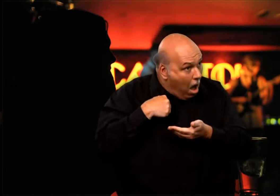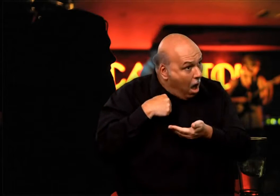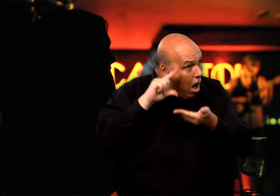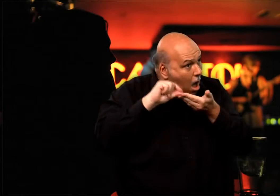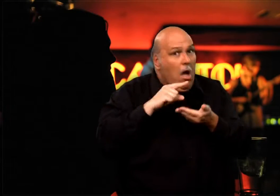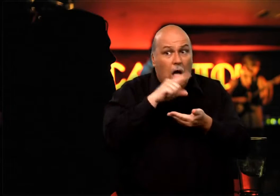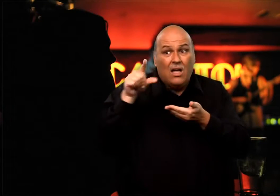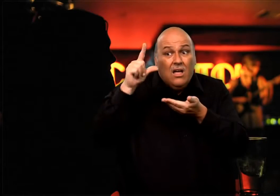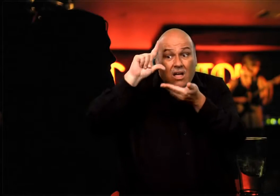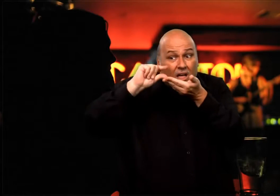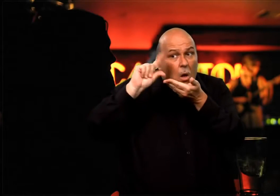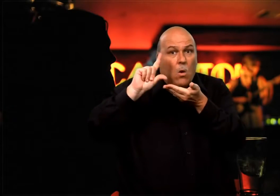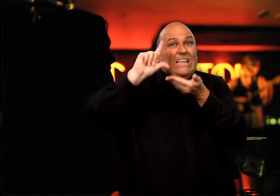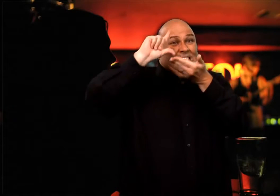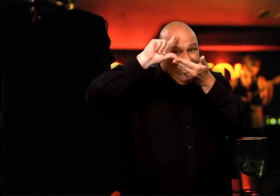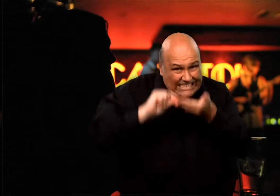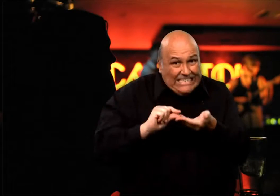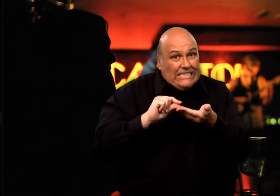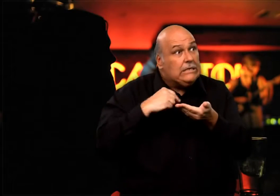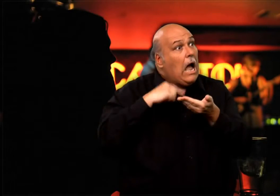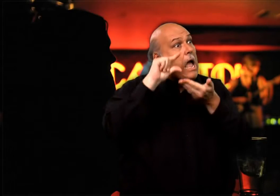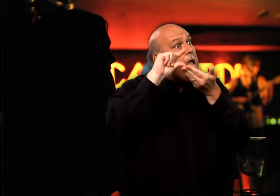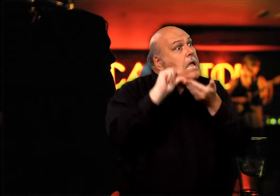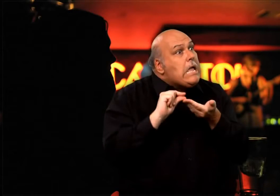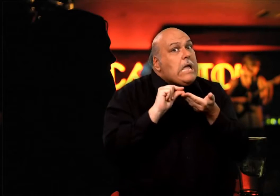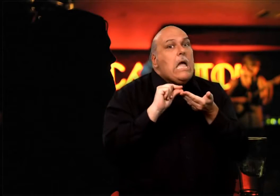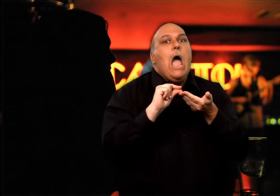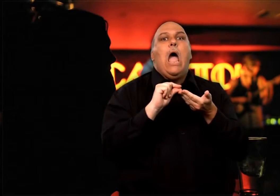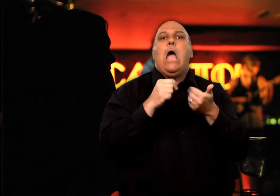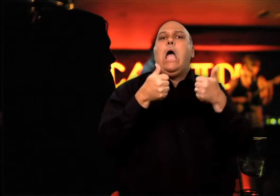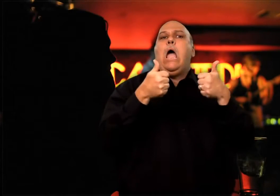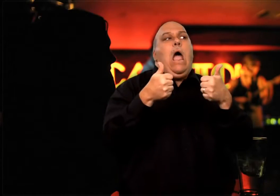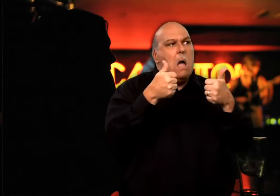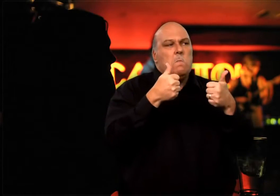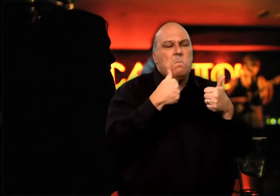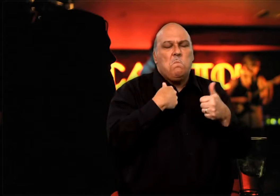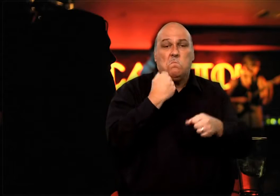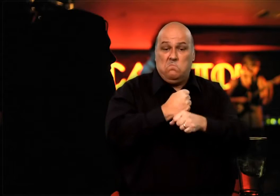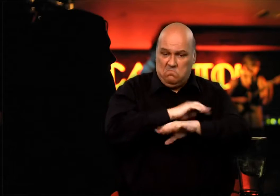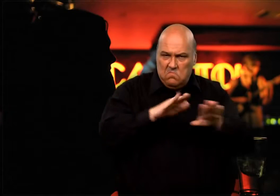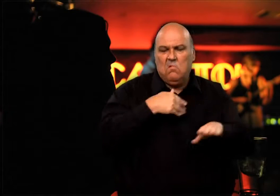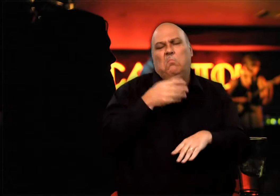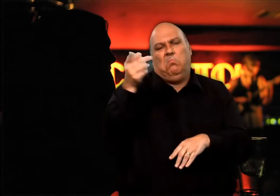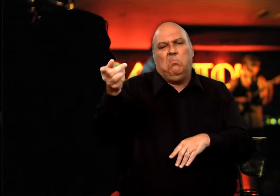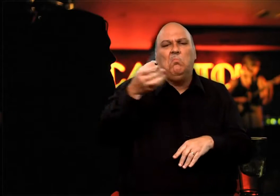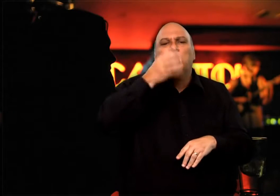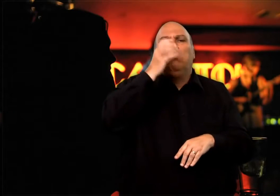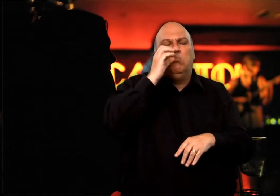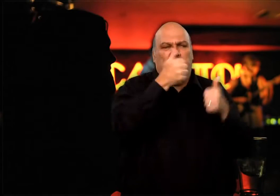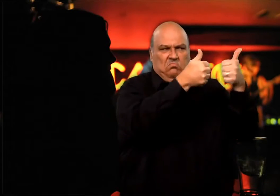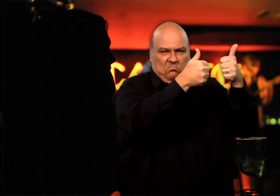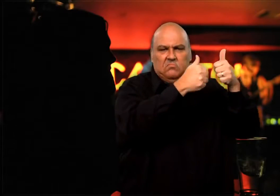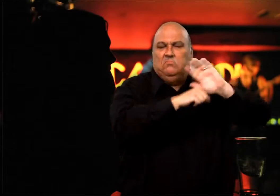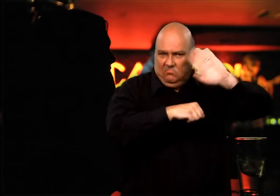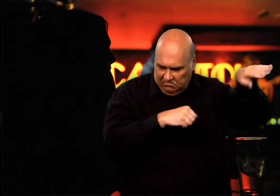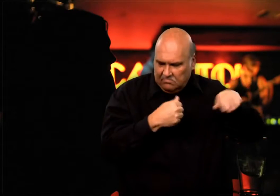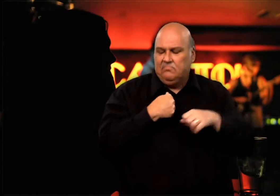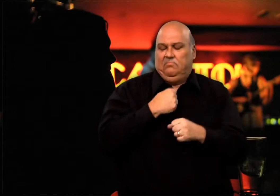I arrived at the pub, I was surprised to find the pub unbelievably crowded; I could hardly enter the pub to purchase my drinks. It was impossible to navigate my way